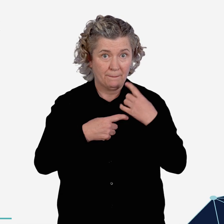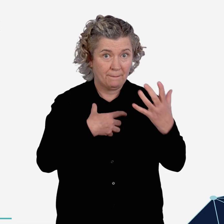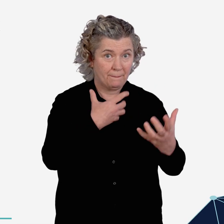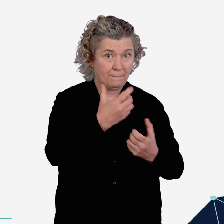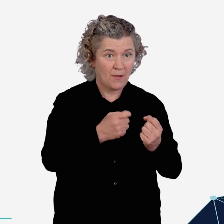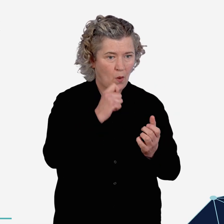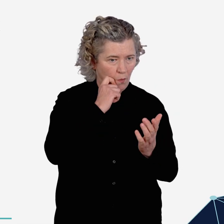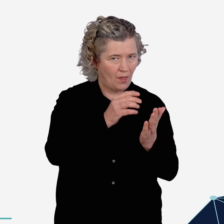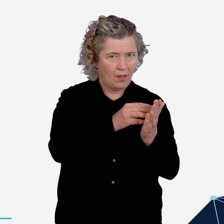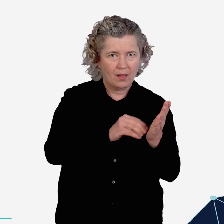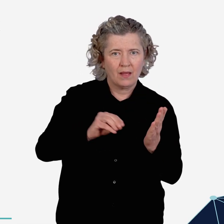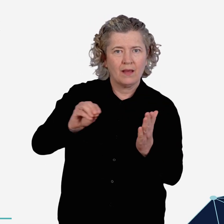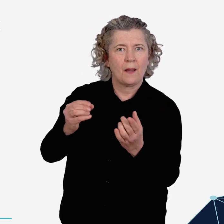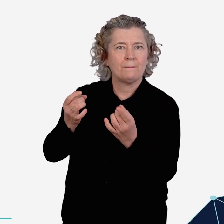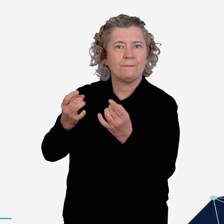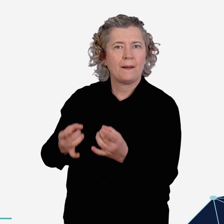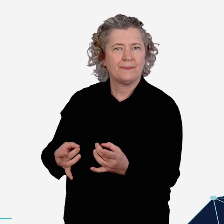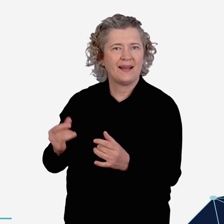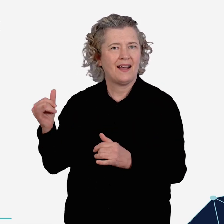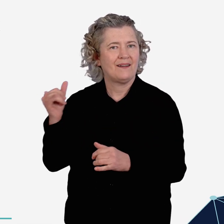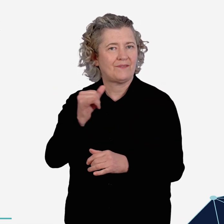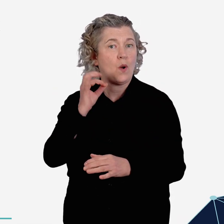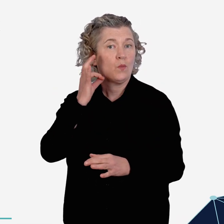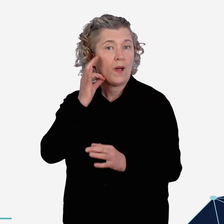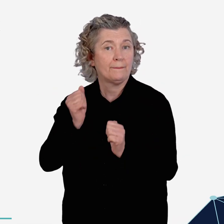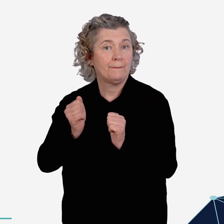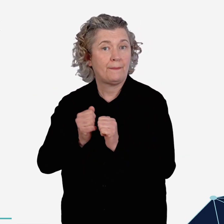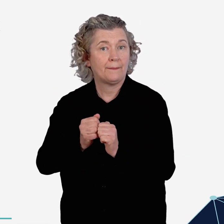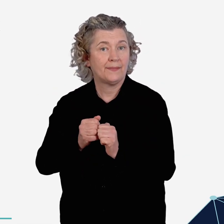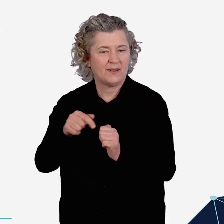Using information we receive, we will prepare the Aviation White Paper.